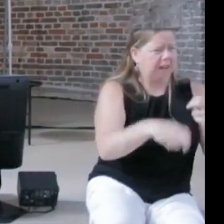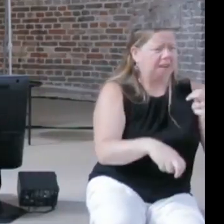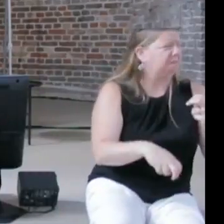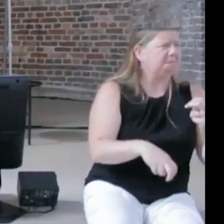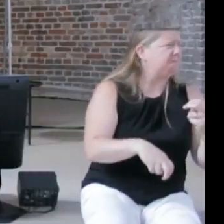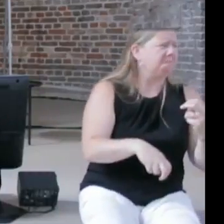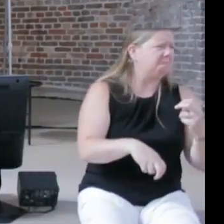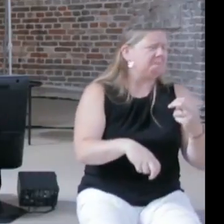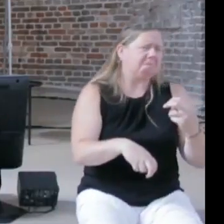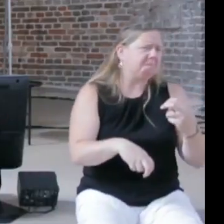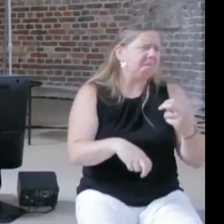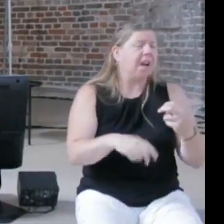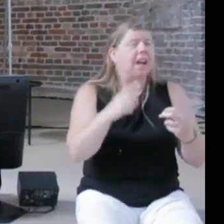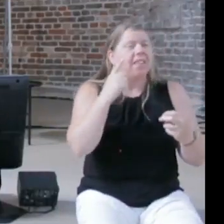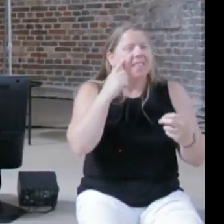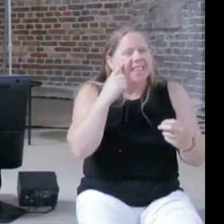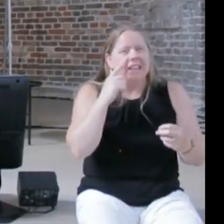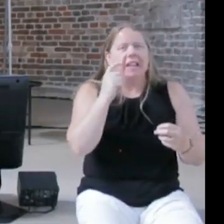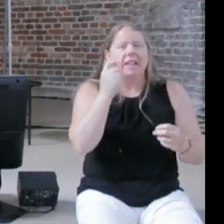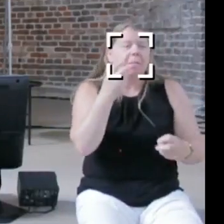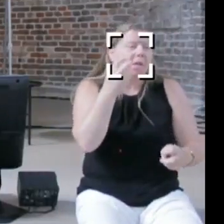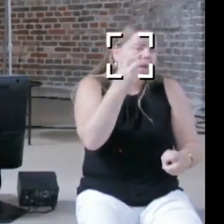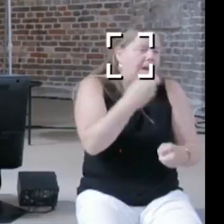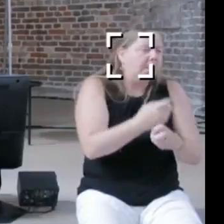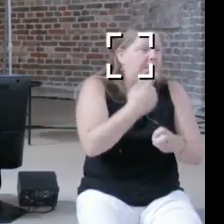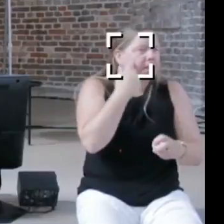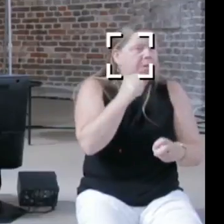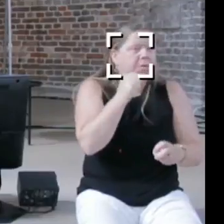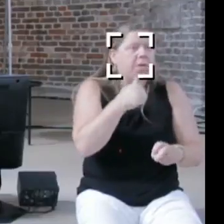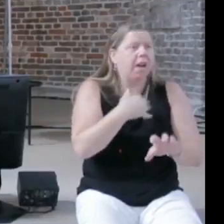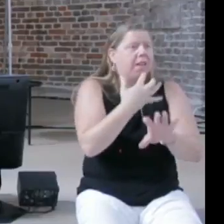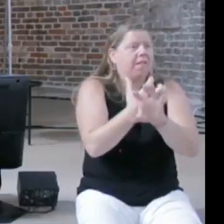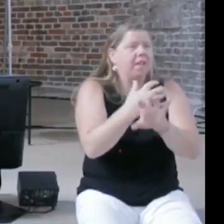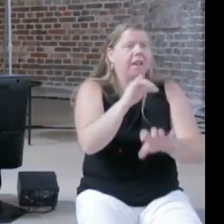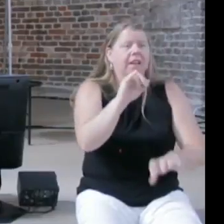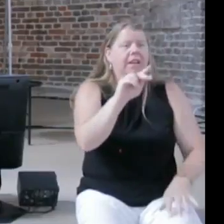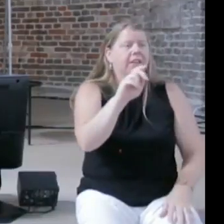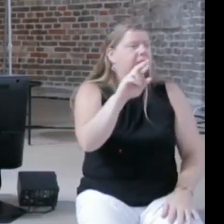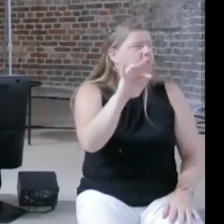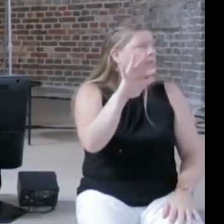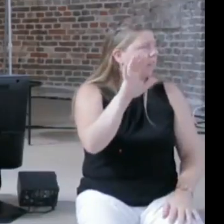now because we don't have the interfaces, but the AI one actually comes from work by